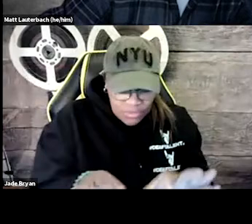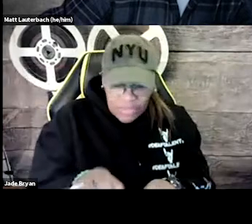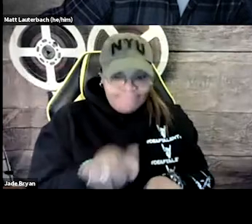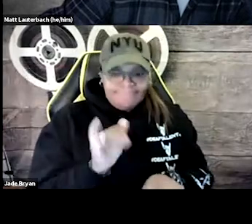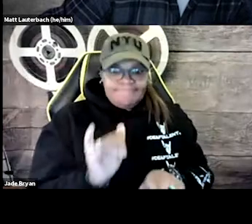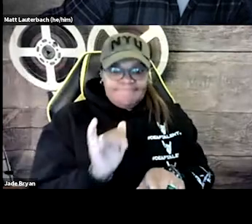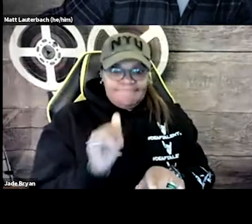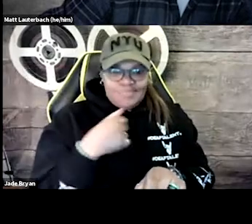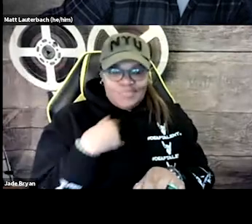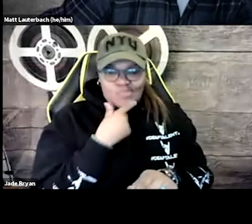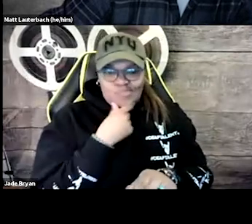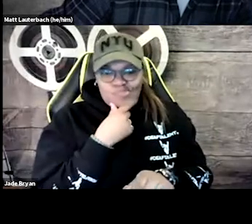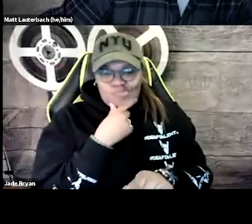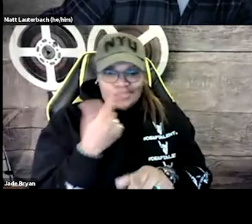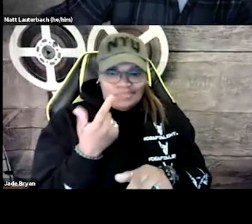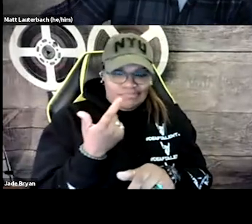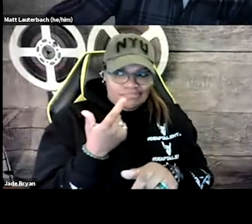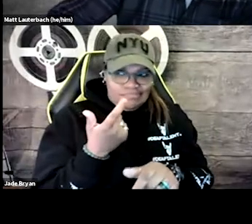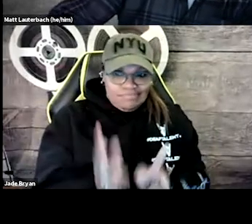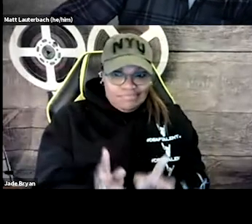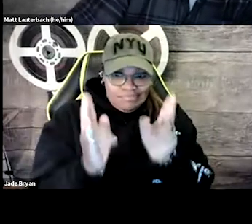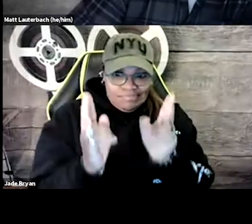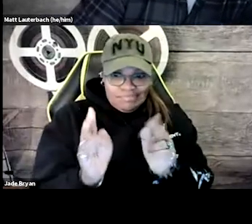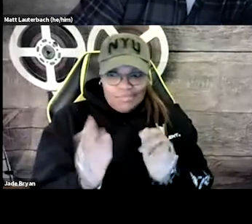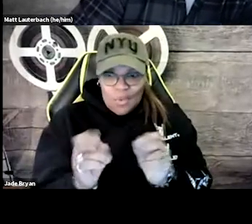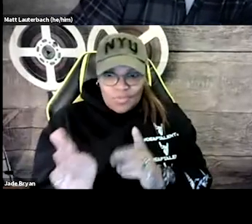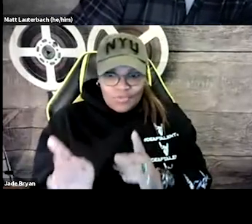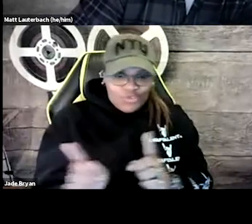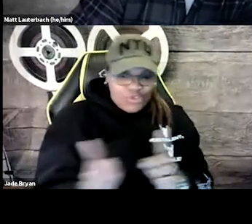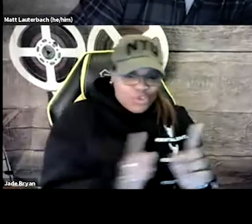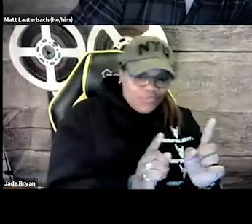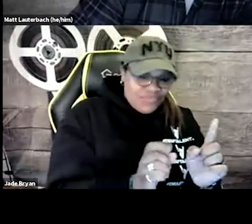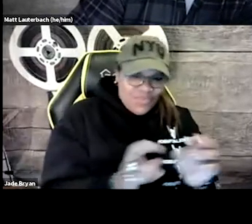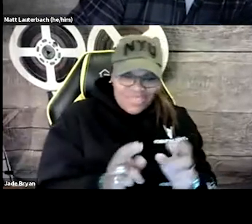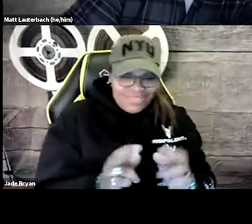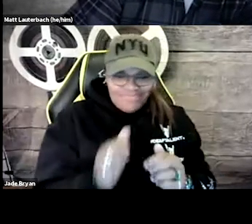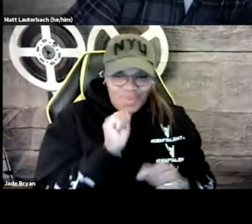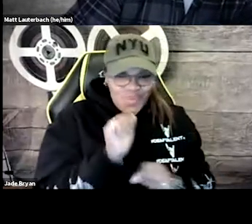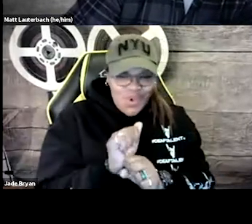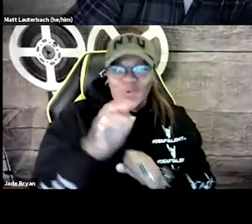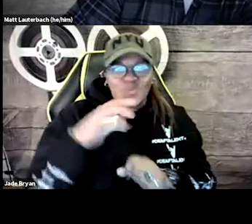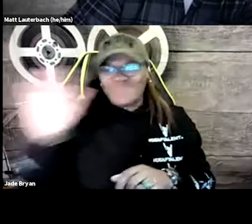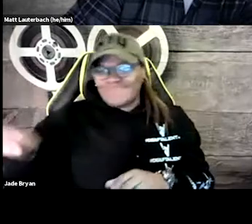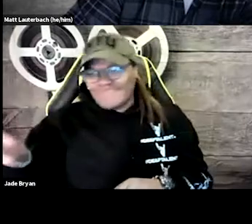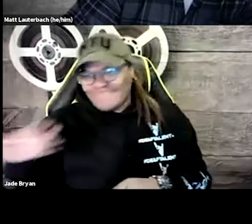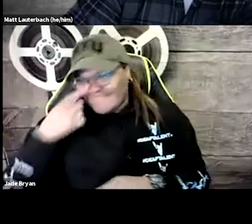And so we have, like, the overlay of the lyrics. We have the sound of the basketball. We have the conversation with the voiceover.